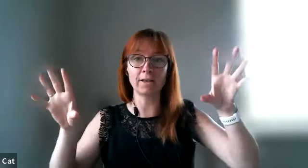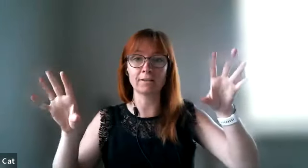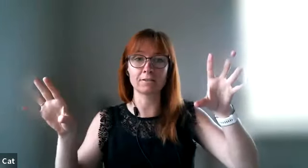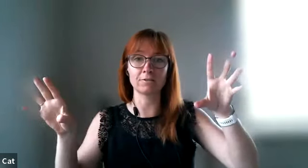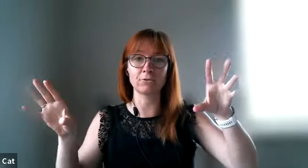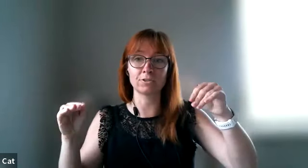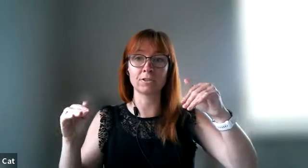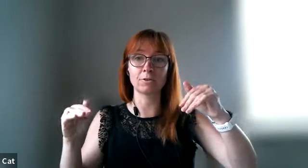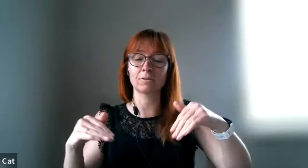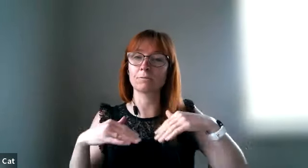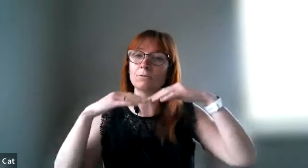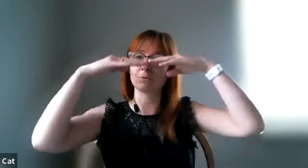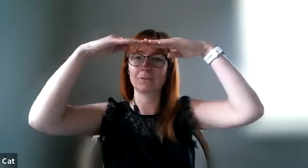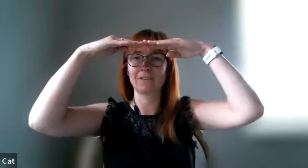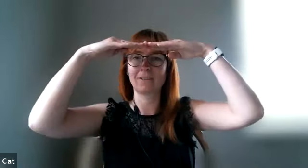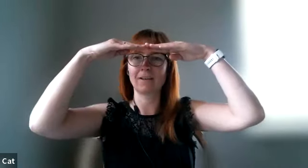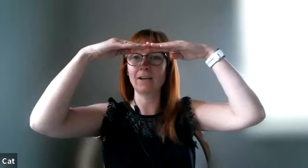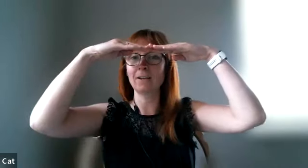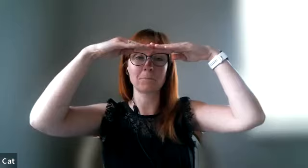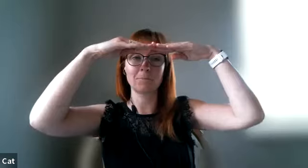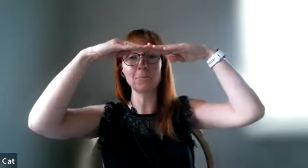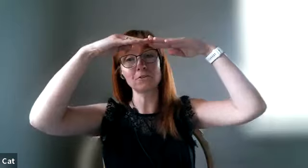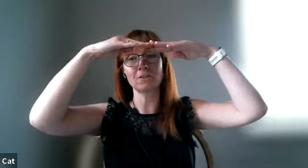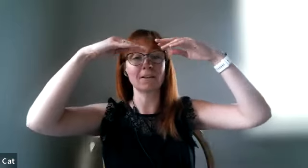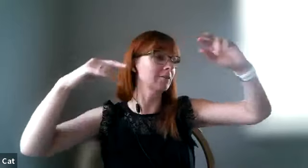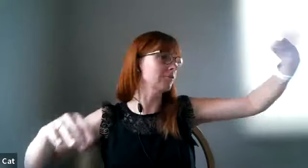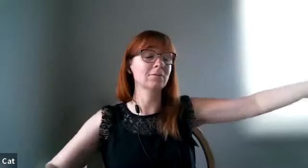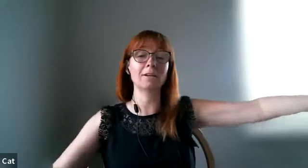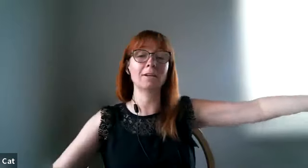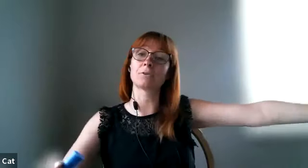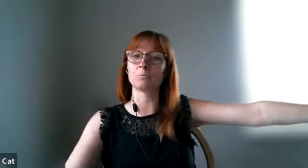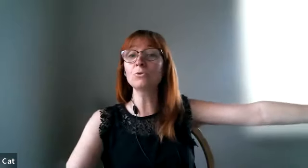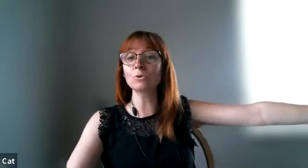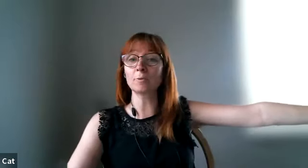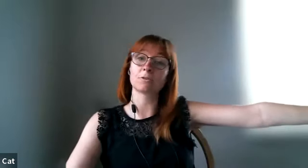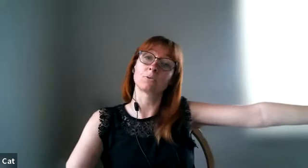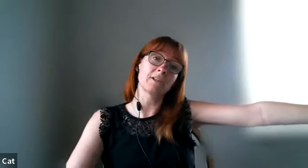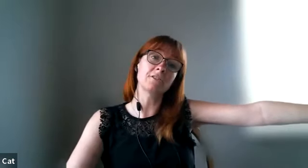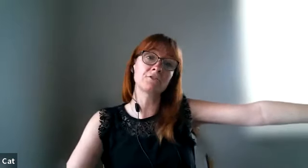instead of focusing on oh i'm i'm actually kind of i'm in a good mood i'm in a good relationship